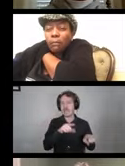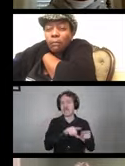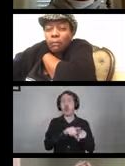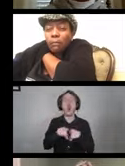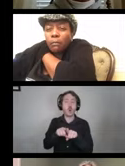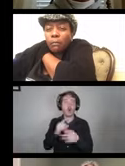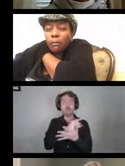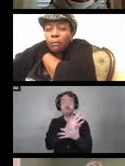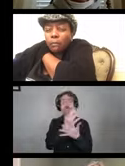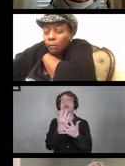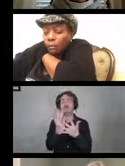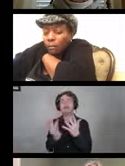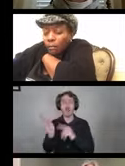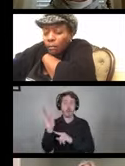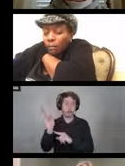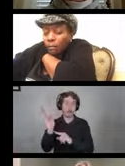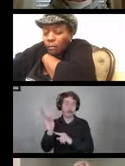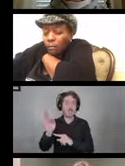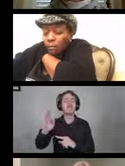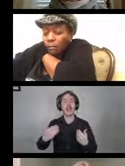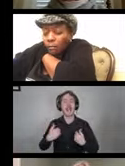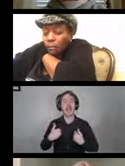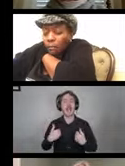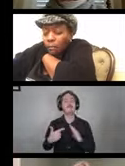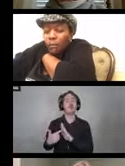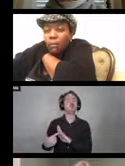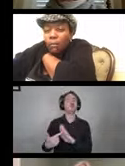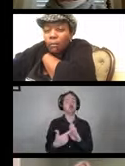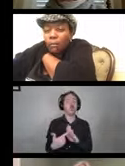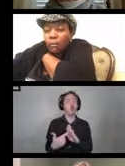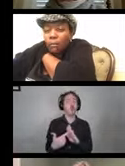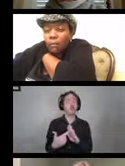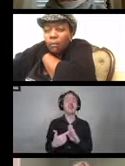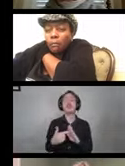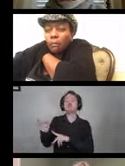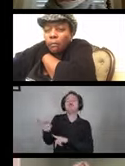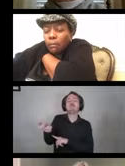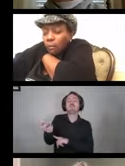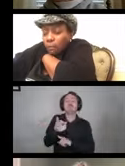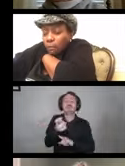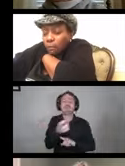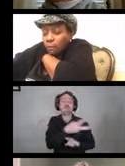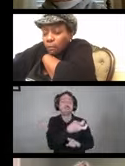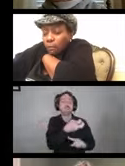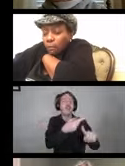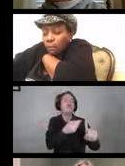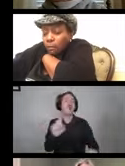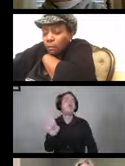Throughout the whole presentation we have shown you where we cited and got this information.